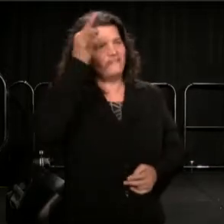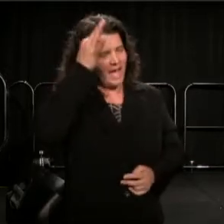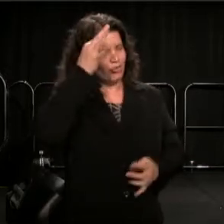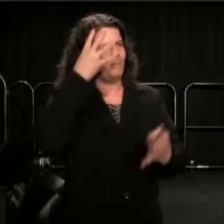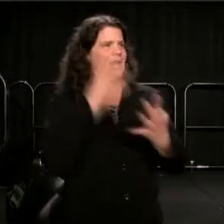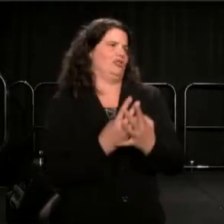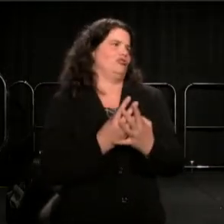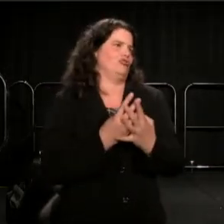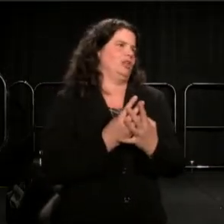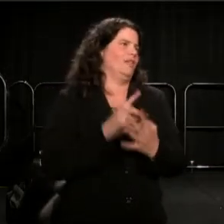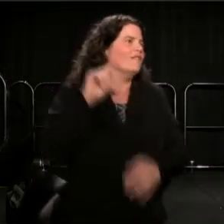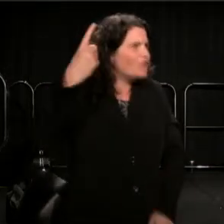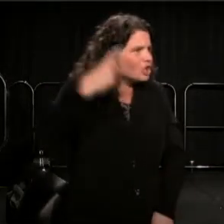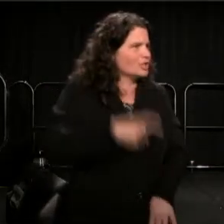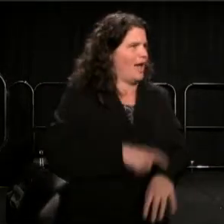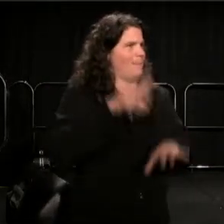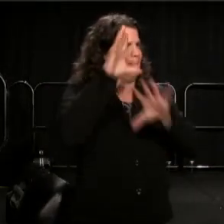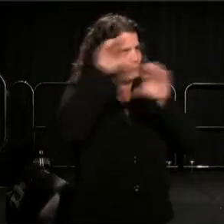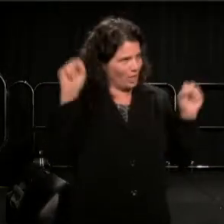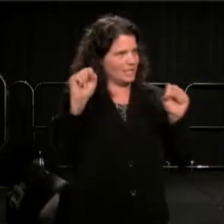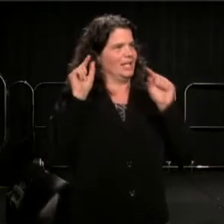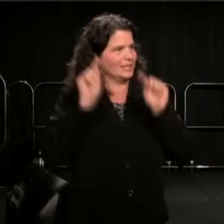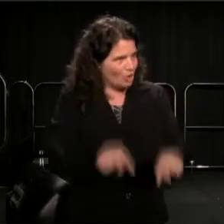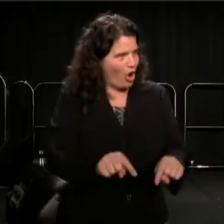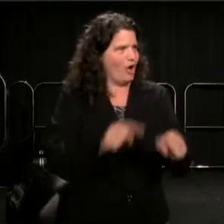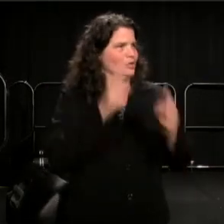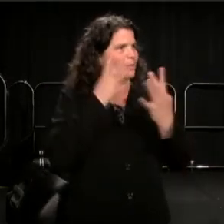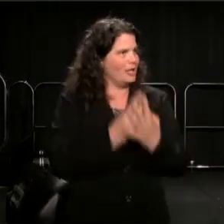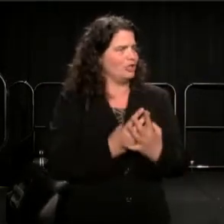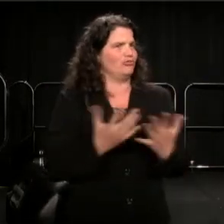The first United States President visited an Indian Reservation; Obama.